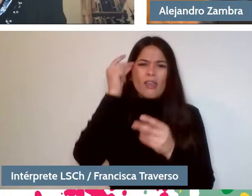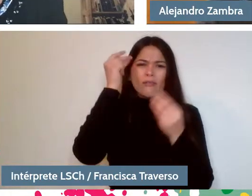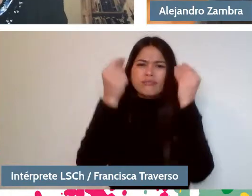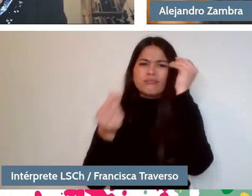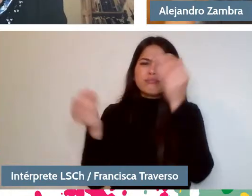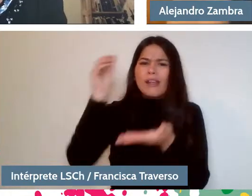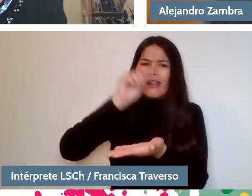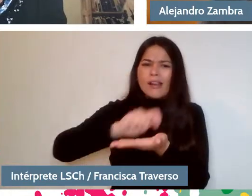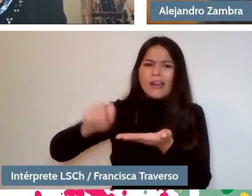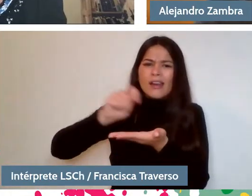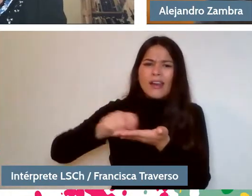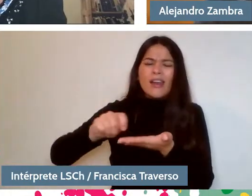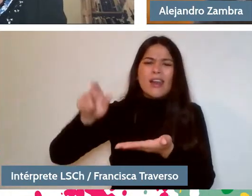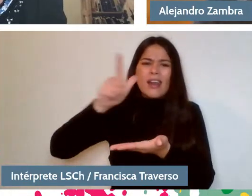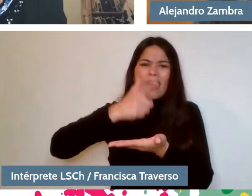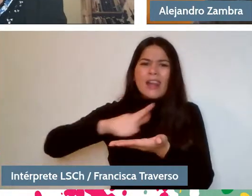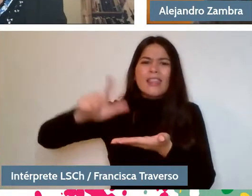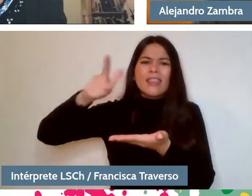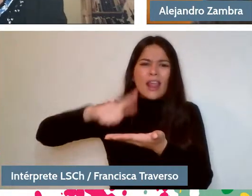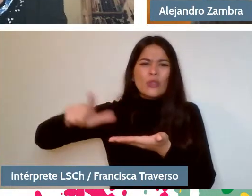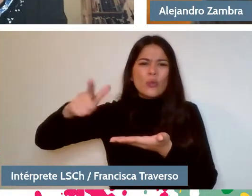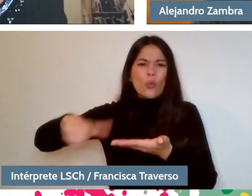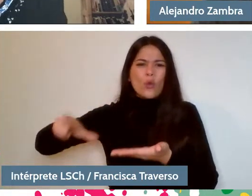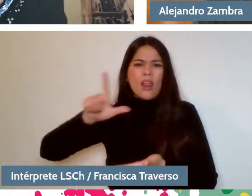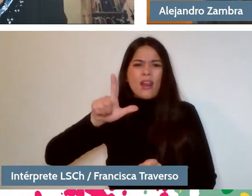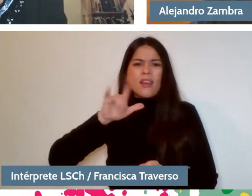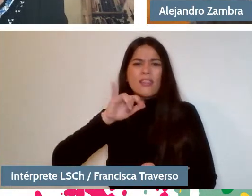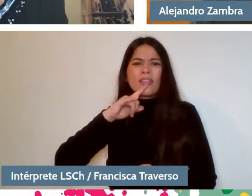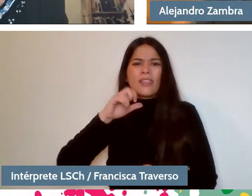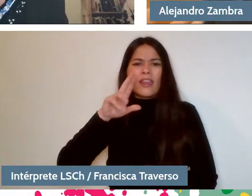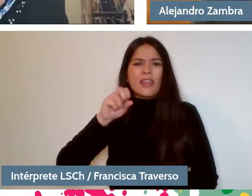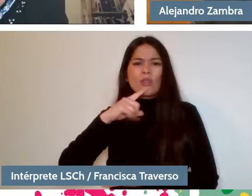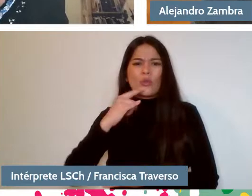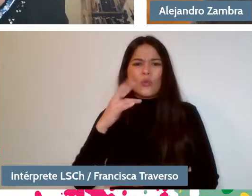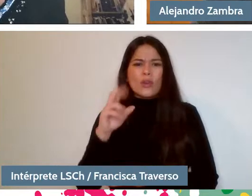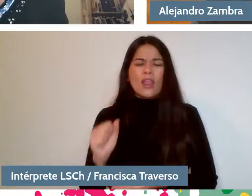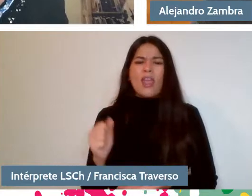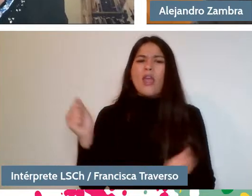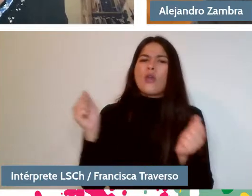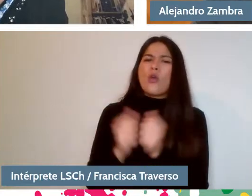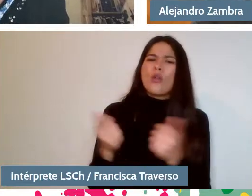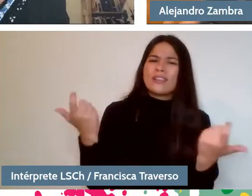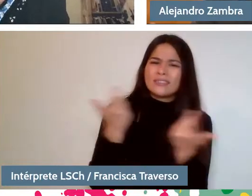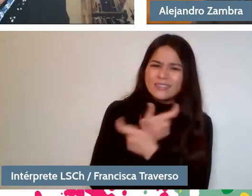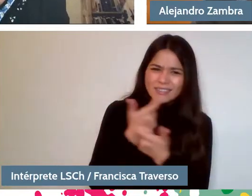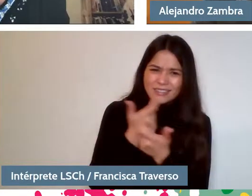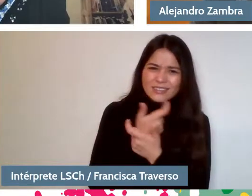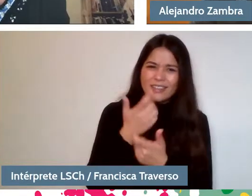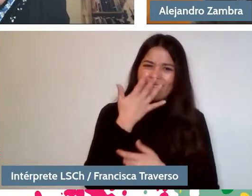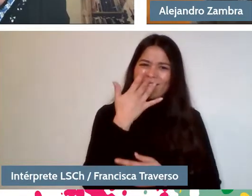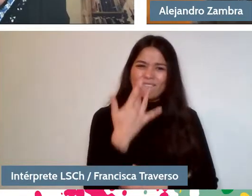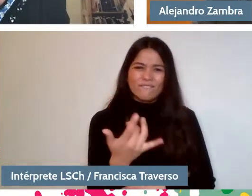but that was related to the jokes, to the stories that she told us, to the music,